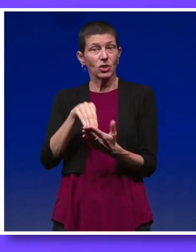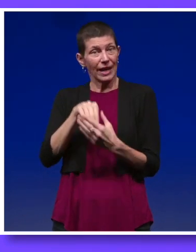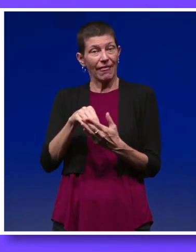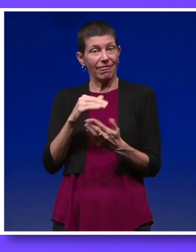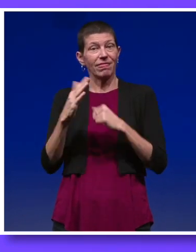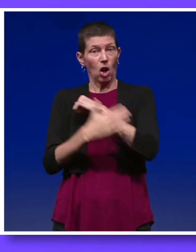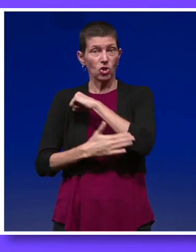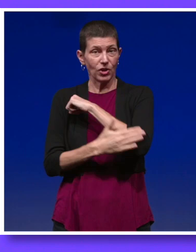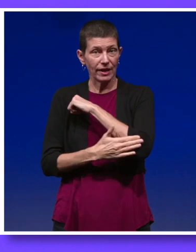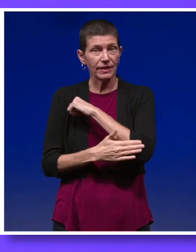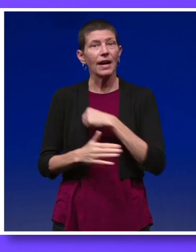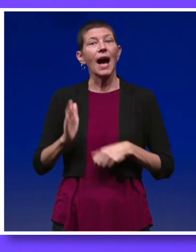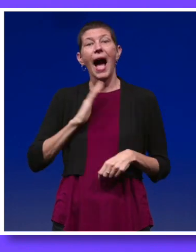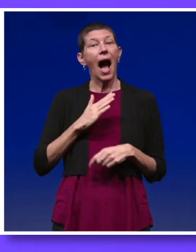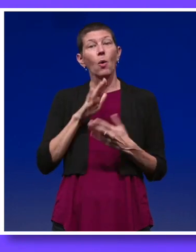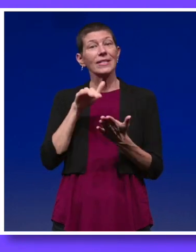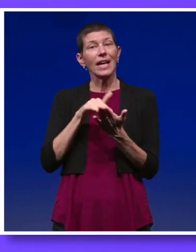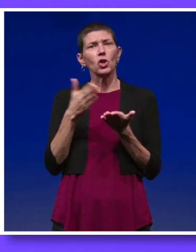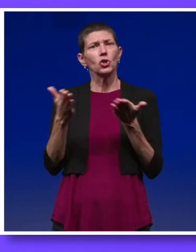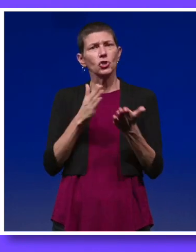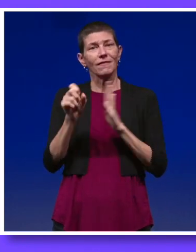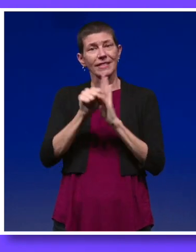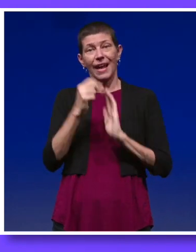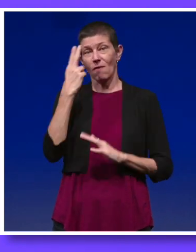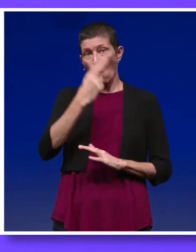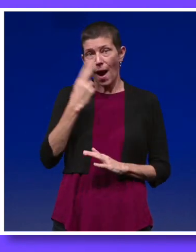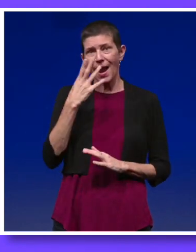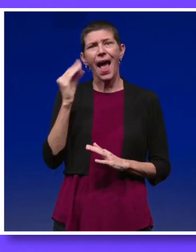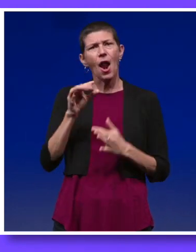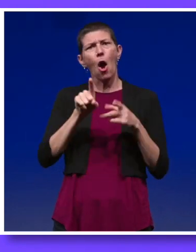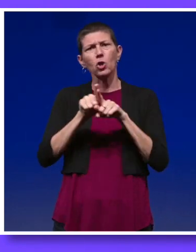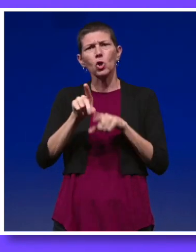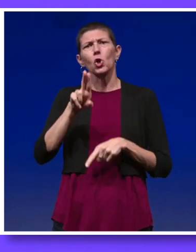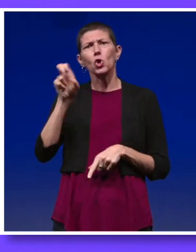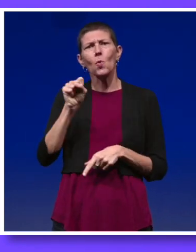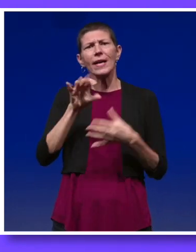Our center serves the State of Hawaii and the US Affiliated Pacific Islands.